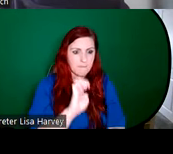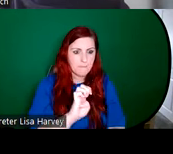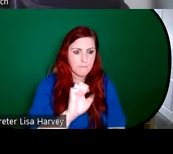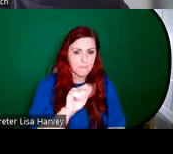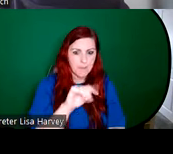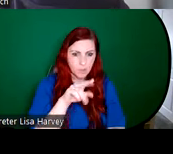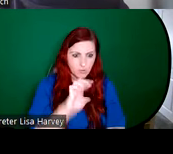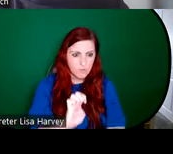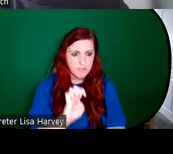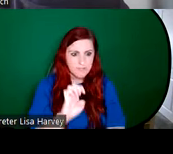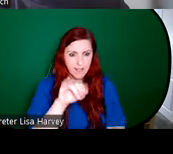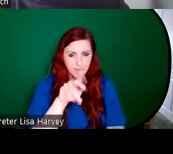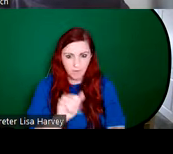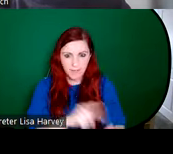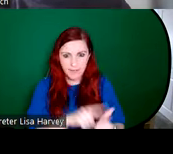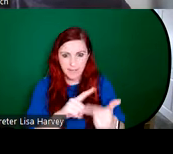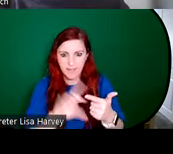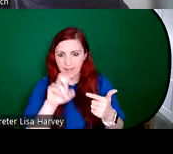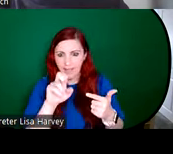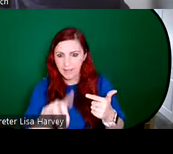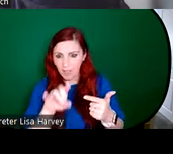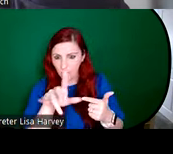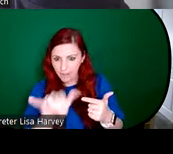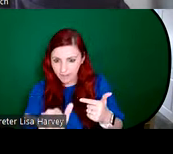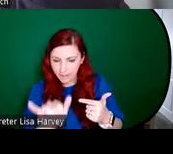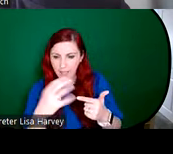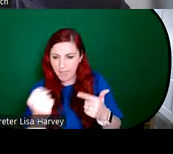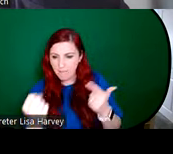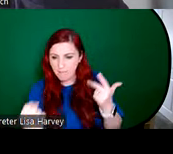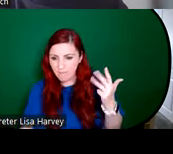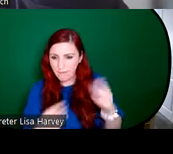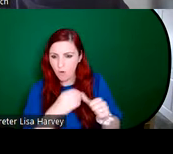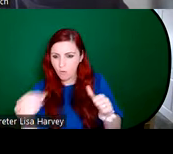Evie Hone and Ethel Rhind. But there were other artists who also worked at the